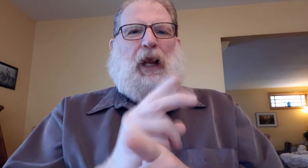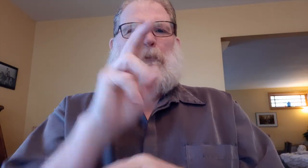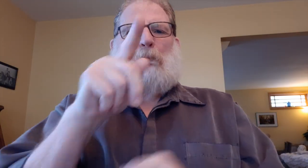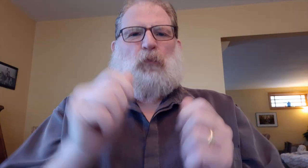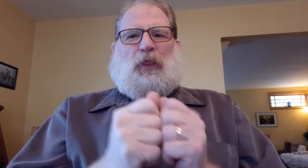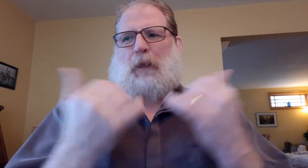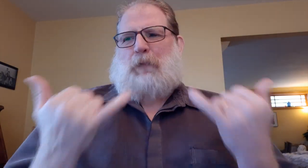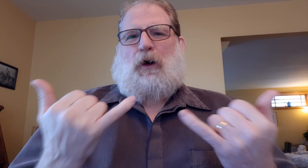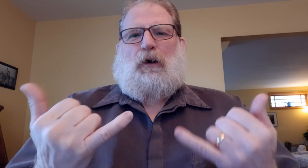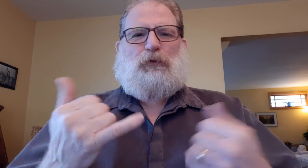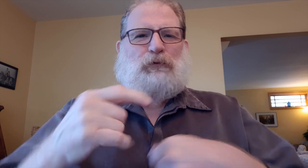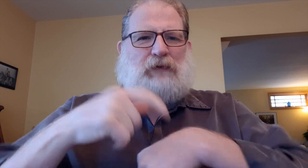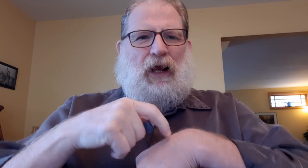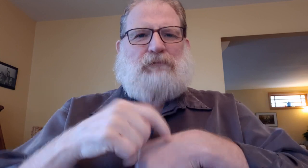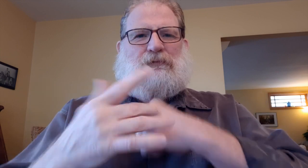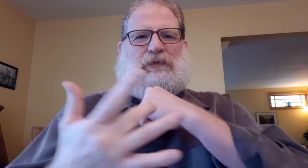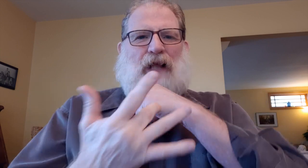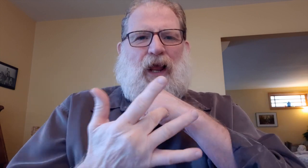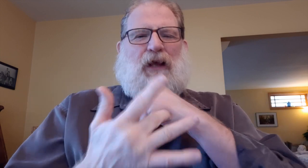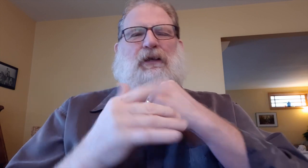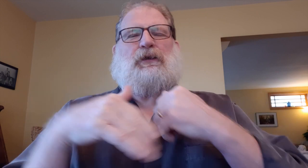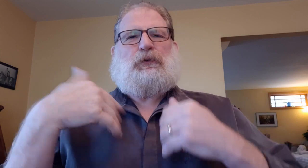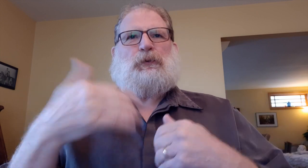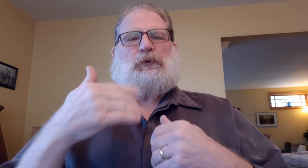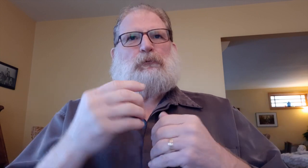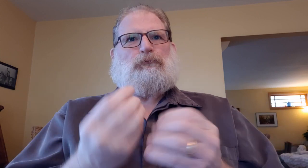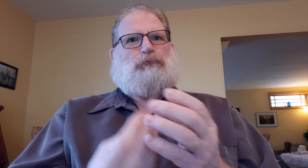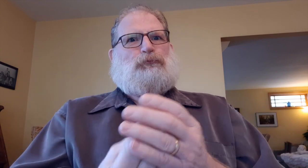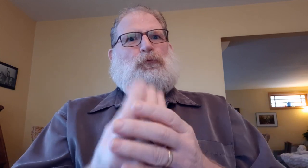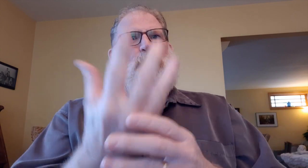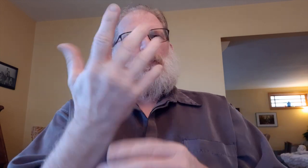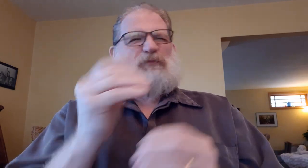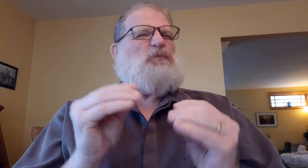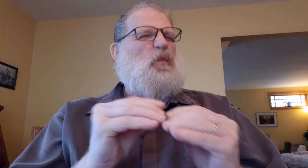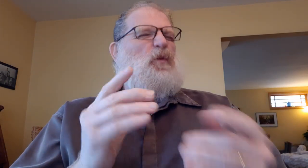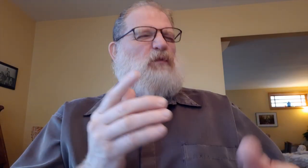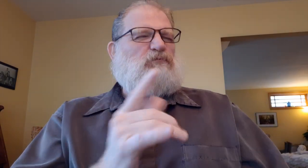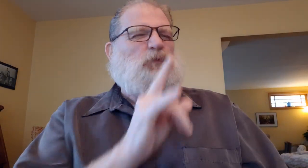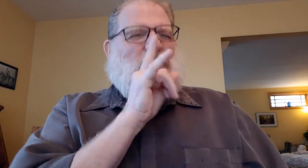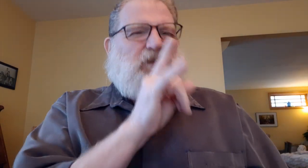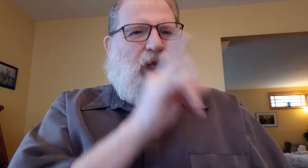The festival have been keeping up with the modern times